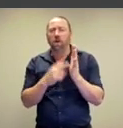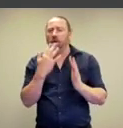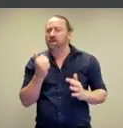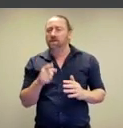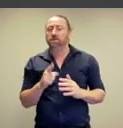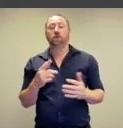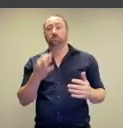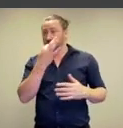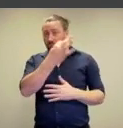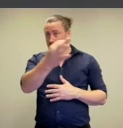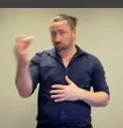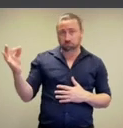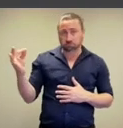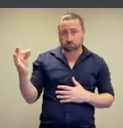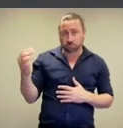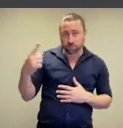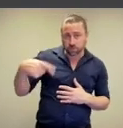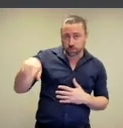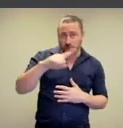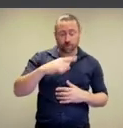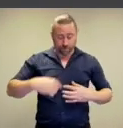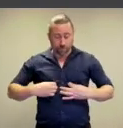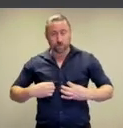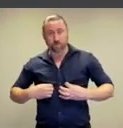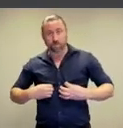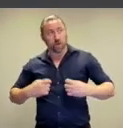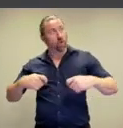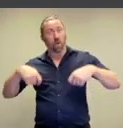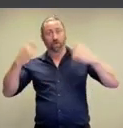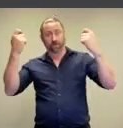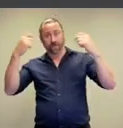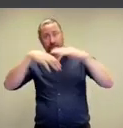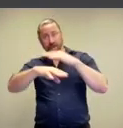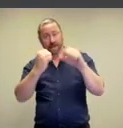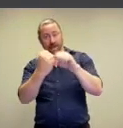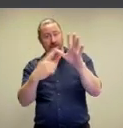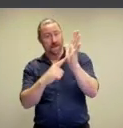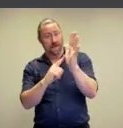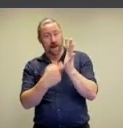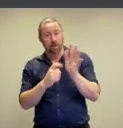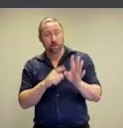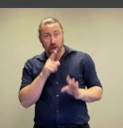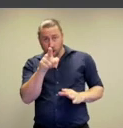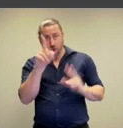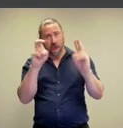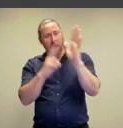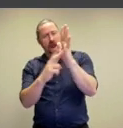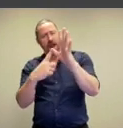for us? So, what I’m asking this morning is if you